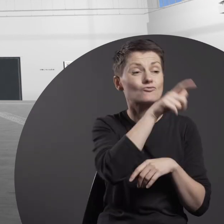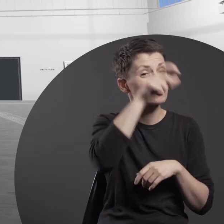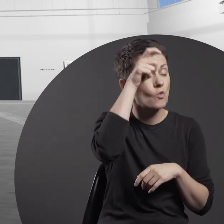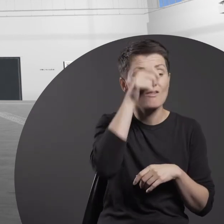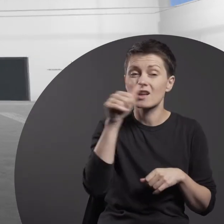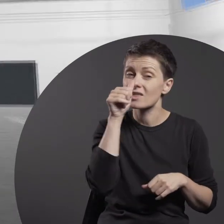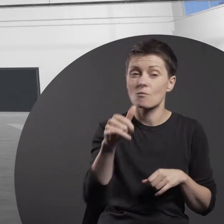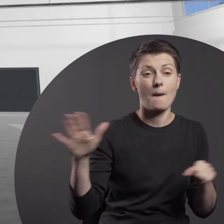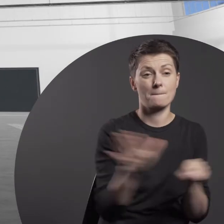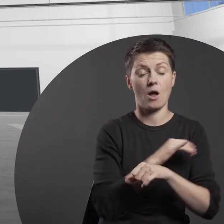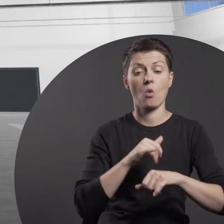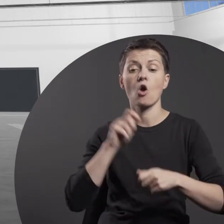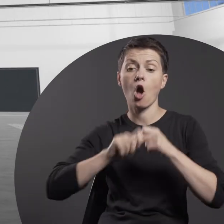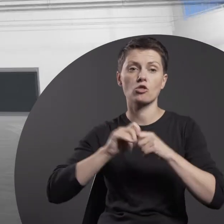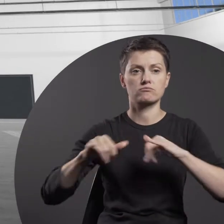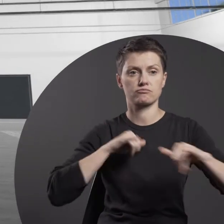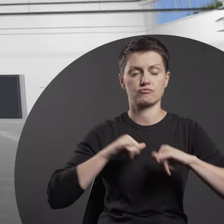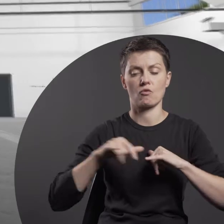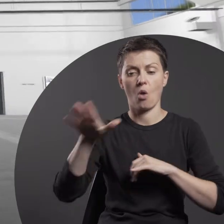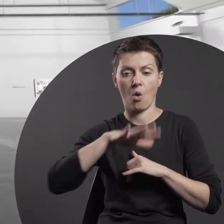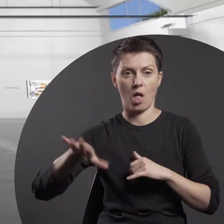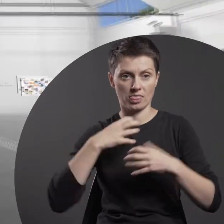and highlight the insignificance of humans in relation to nature.